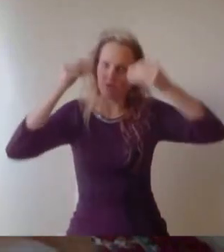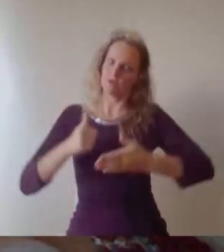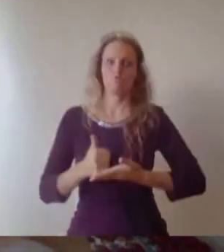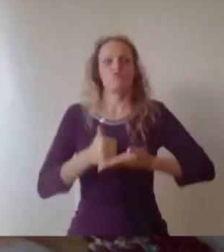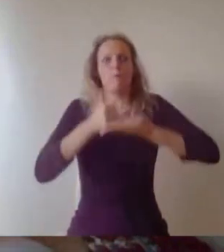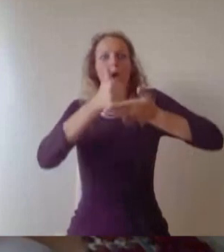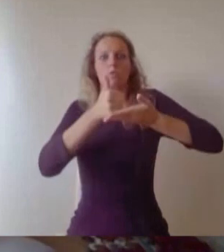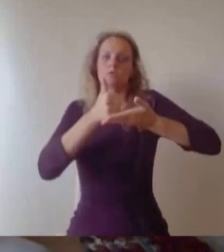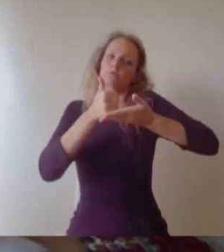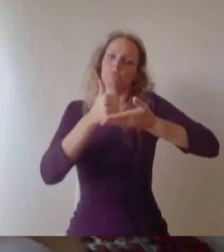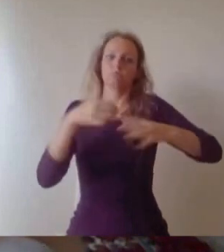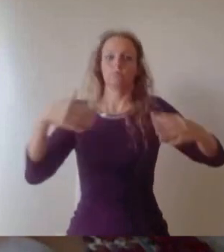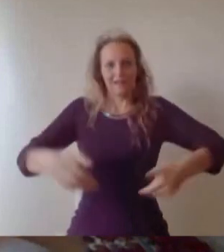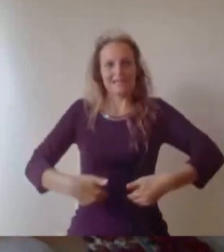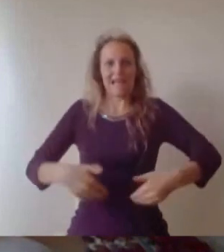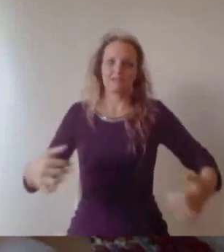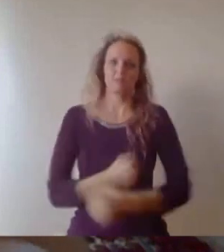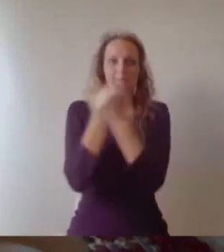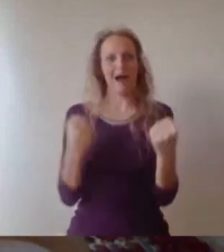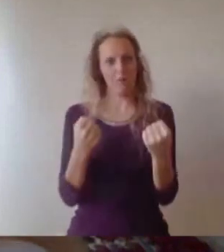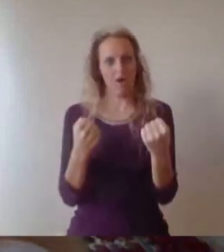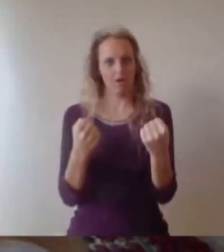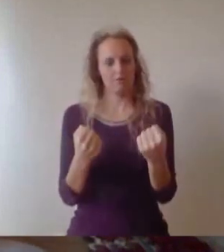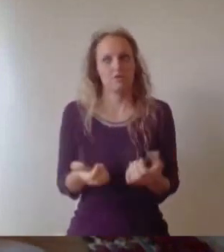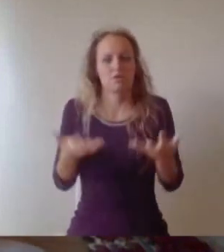As you come to the end of your studies I hope that your time at Bristol has